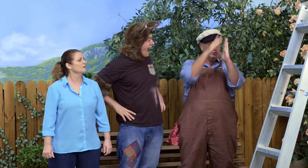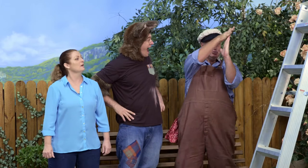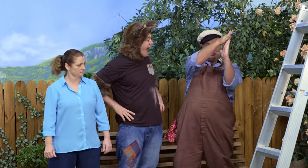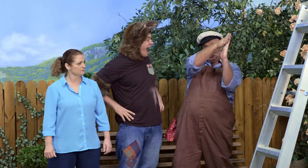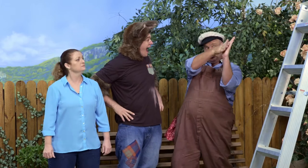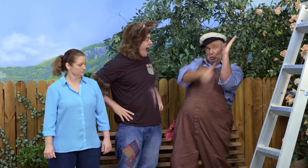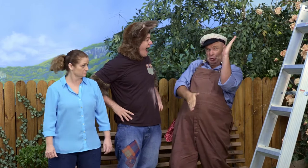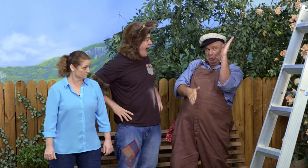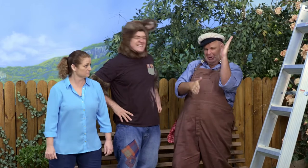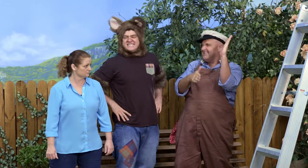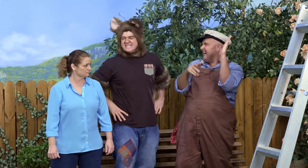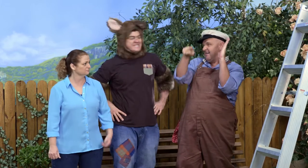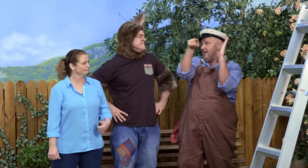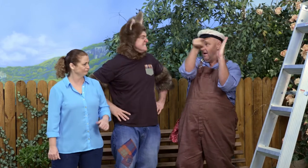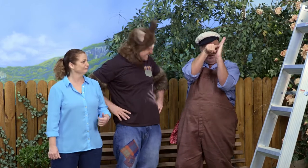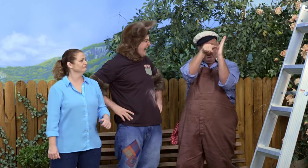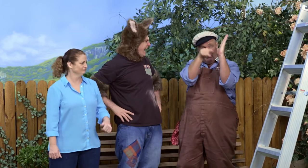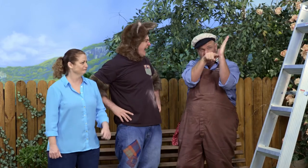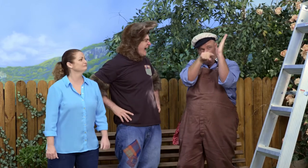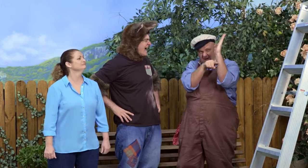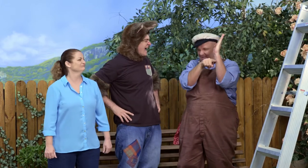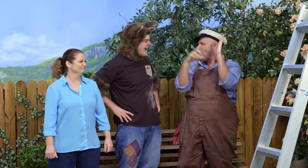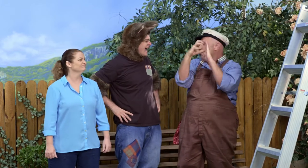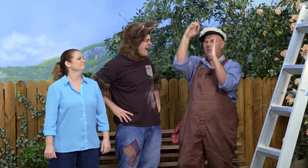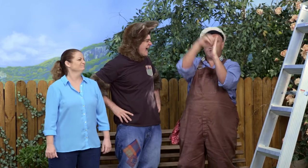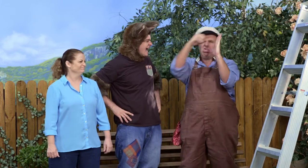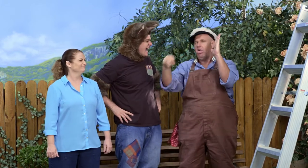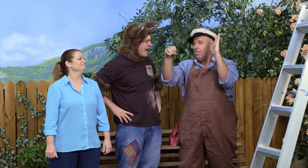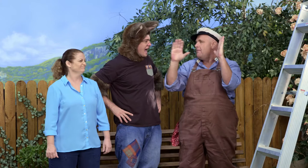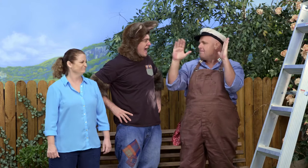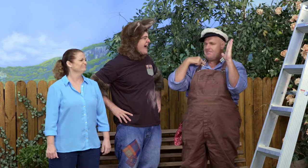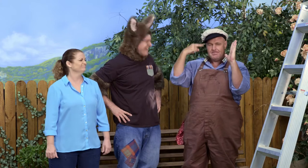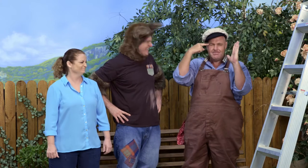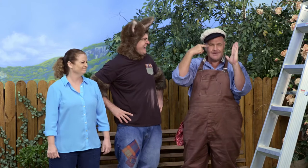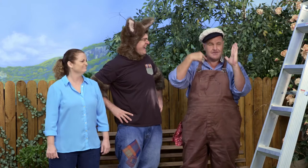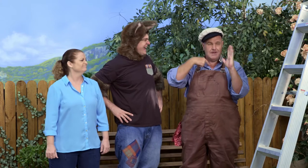And the rungs are in the way, so the ball bounces off. Hmm.